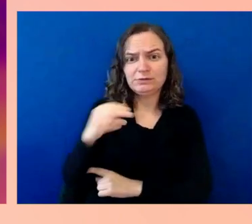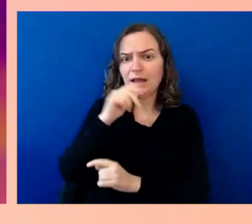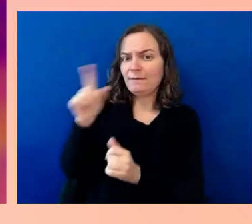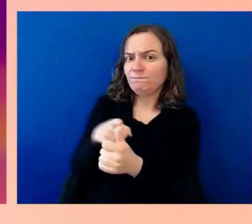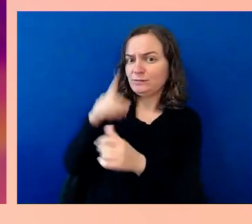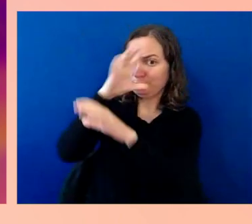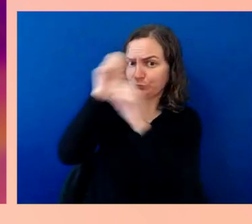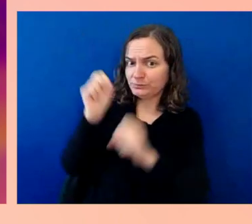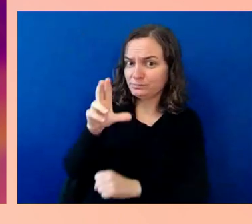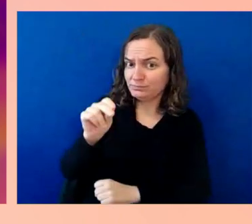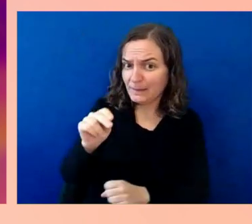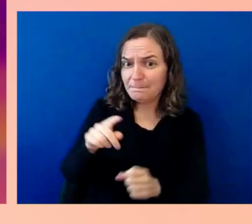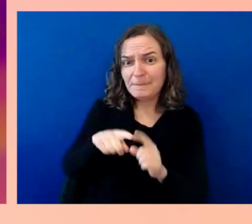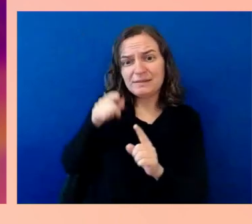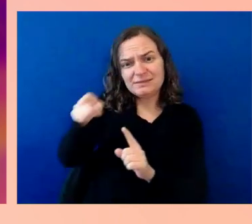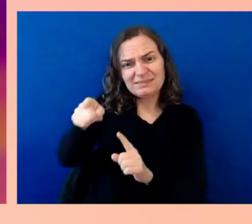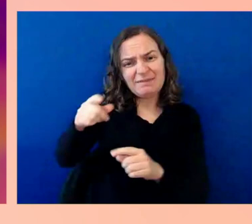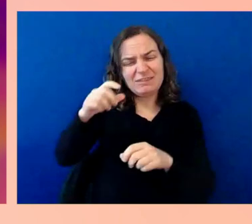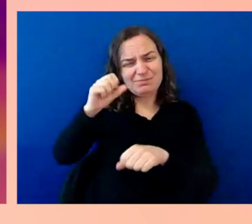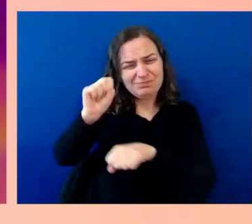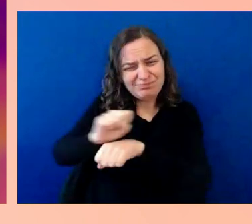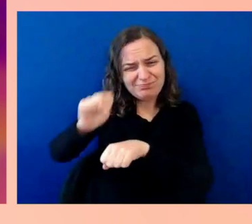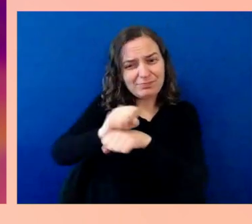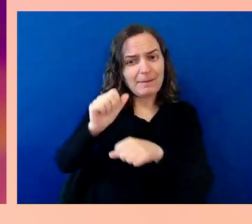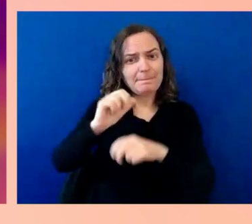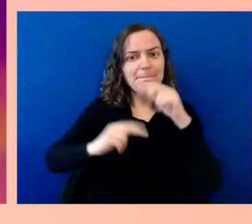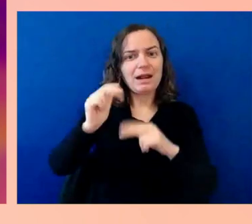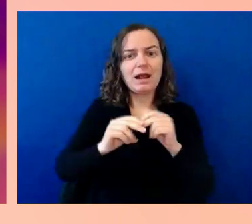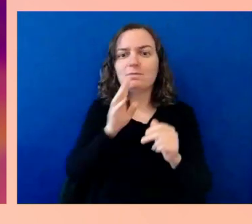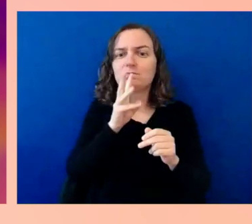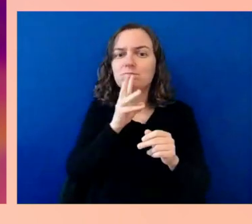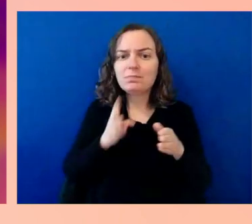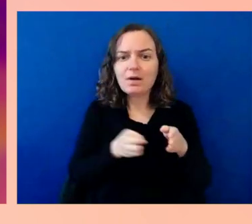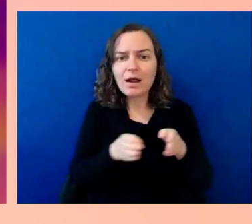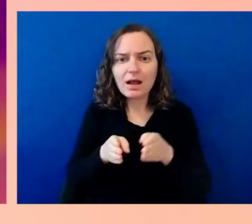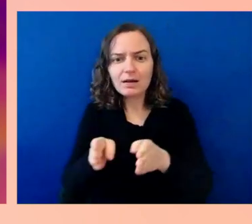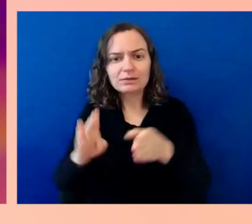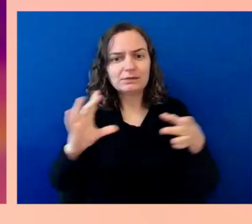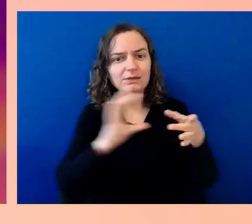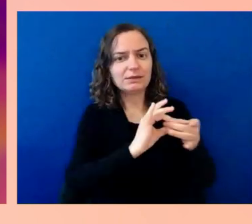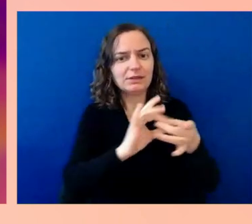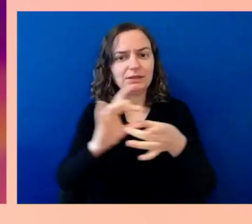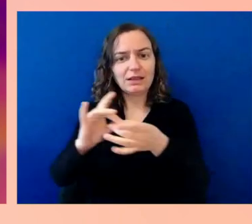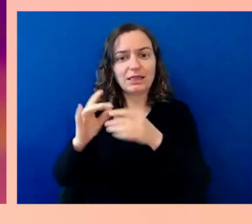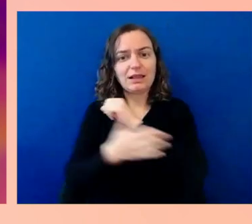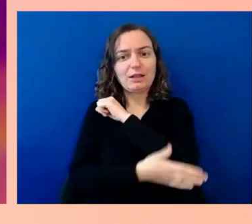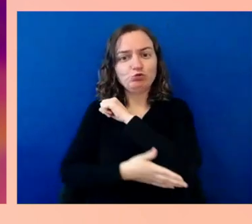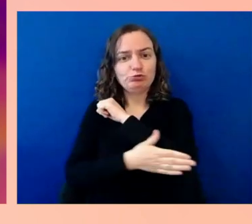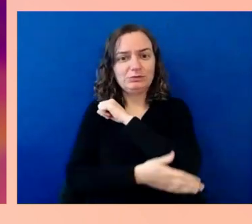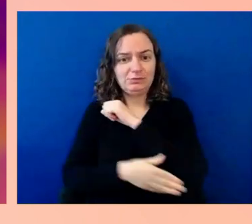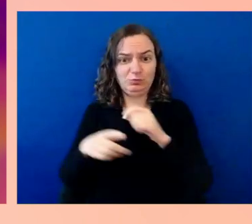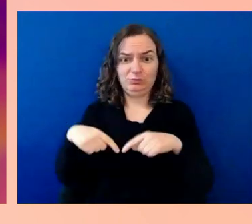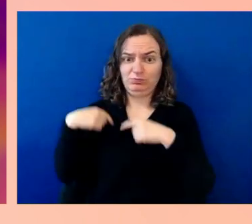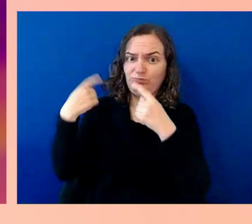We've gone through successive waves of highways, and railroad lines, and airlines.